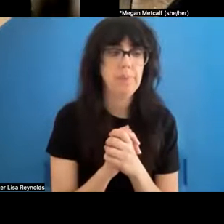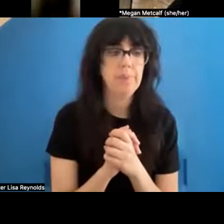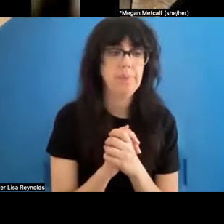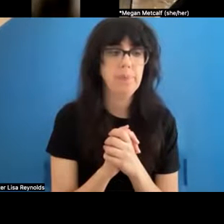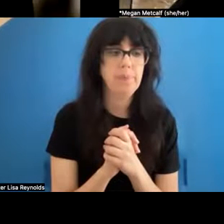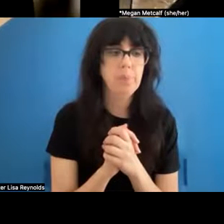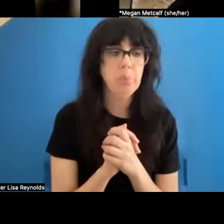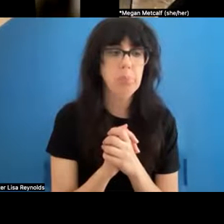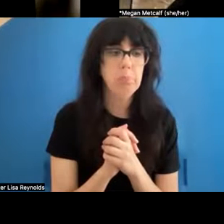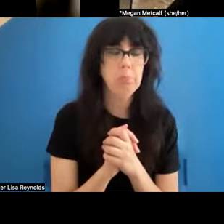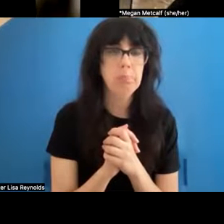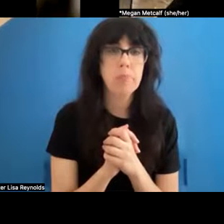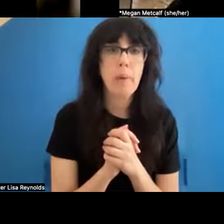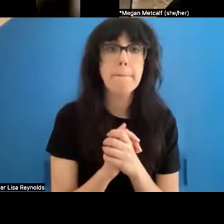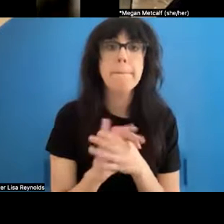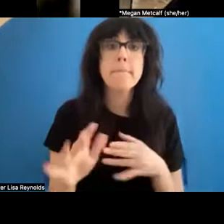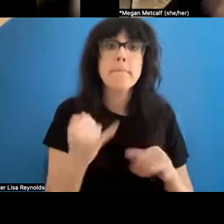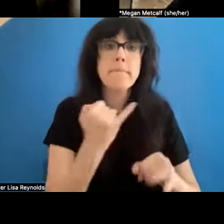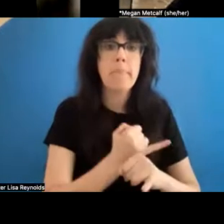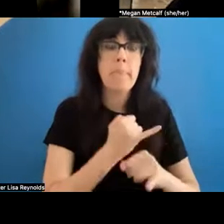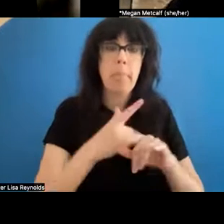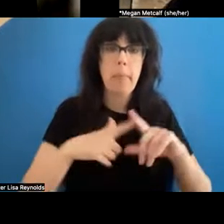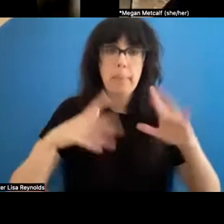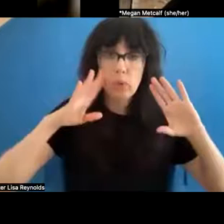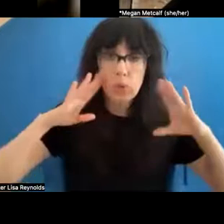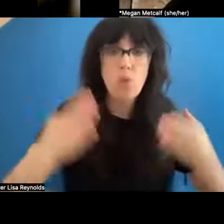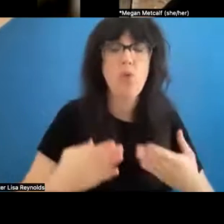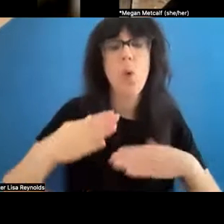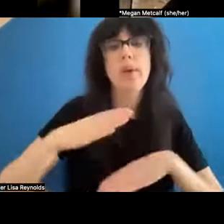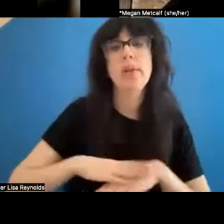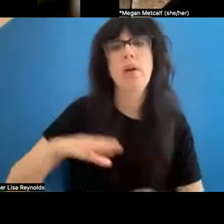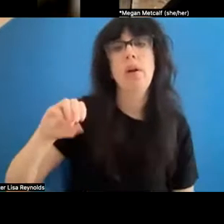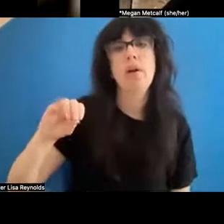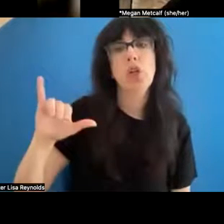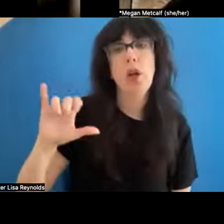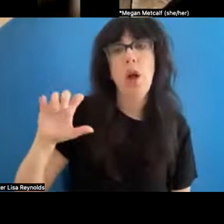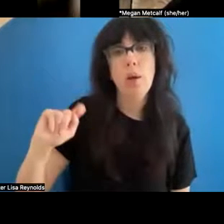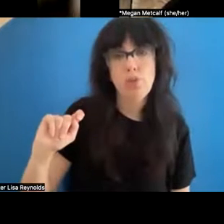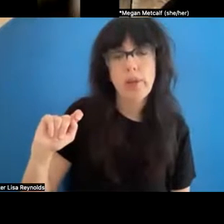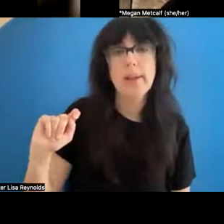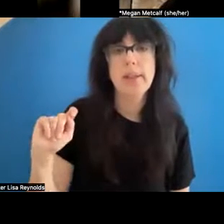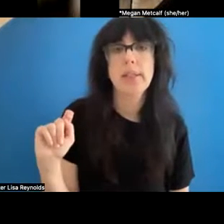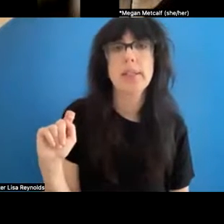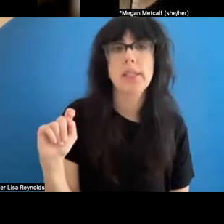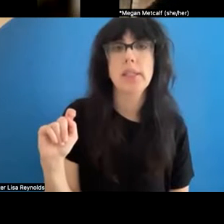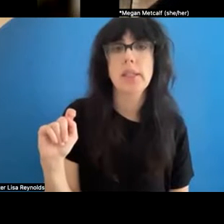on objects over its whole history, it does not -- it has never focused very much